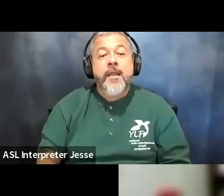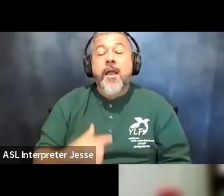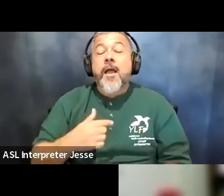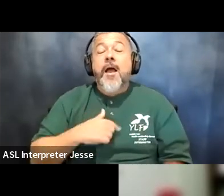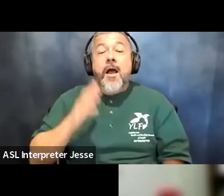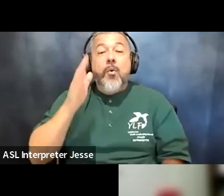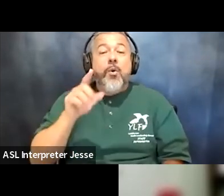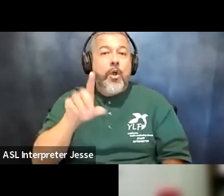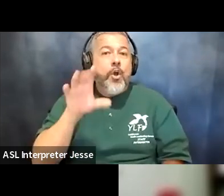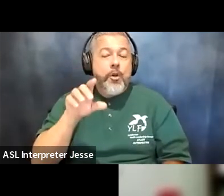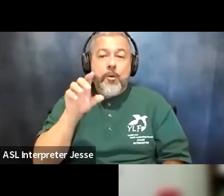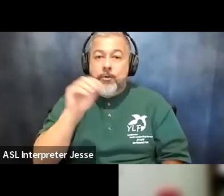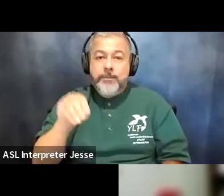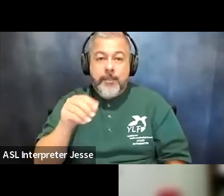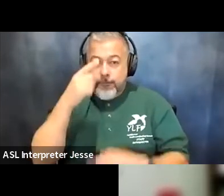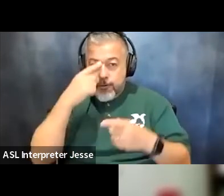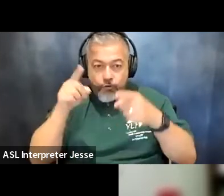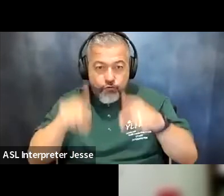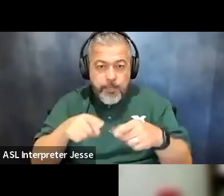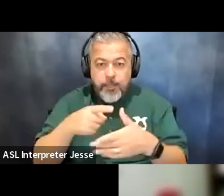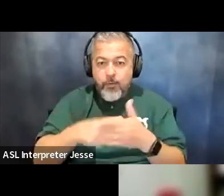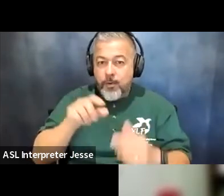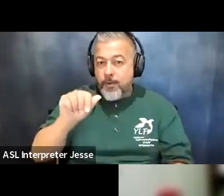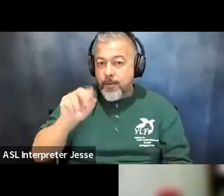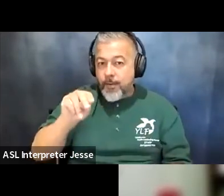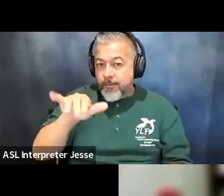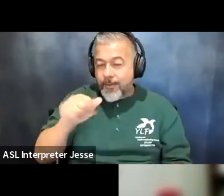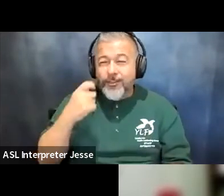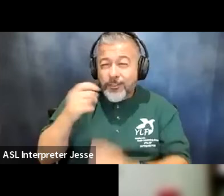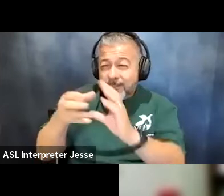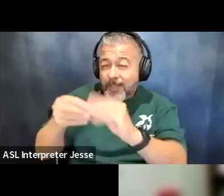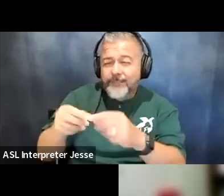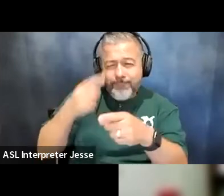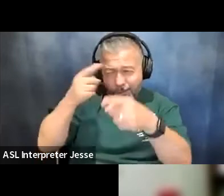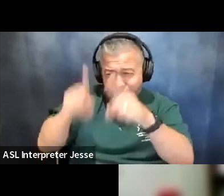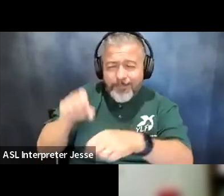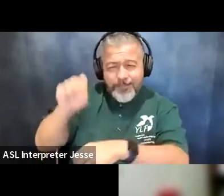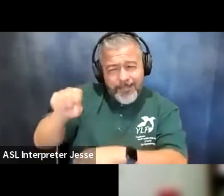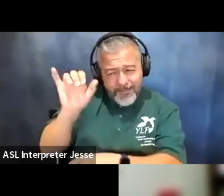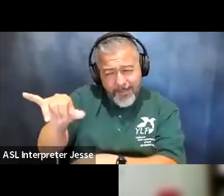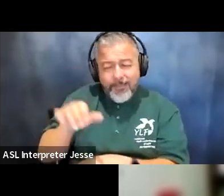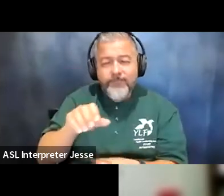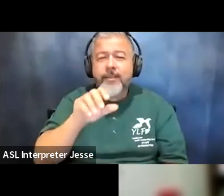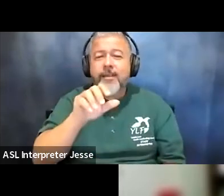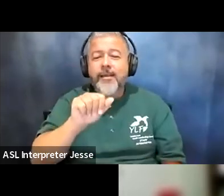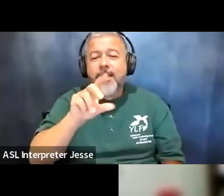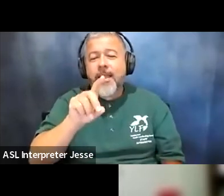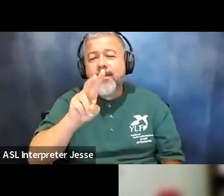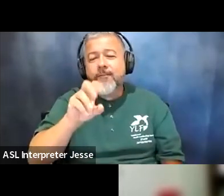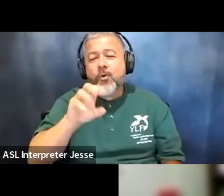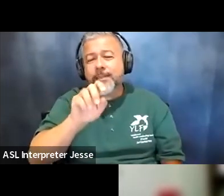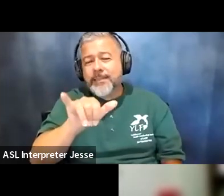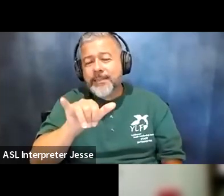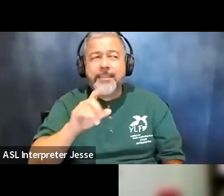agree with everything that anya just said advocacy is so many things big and small